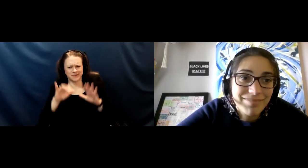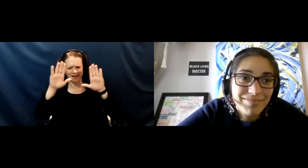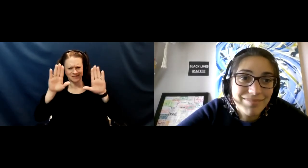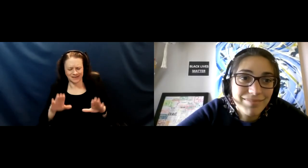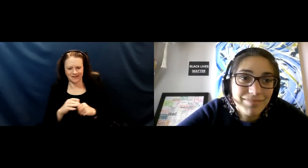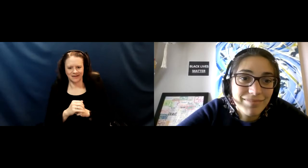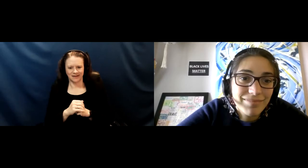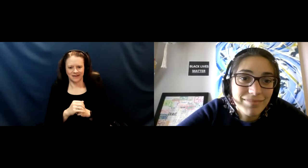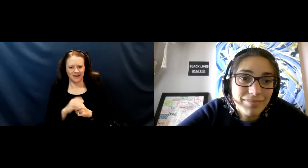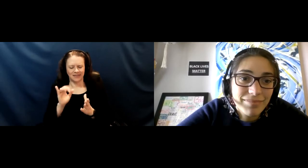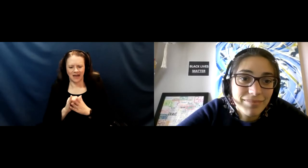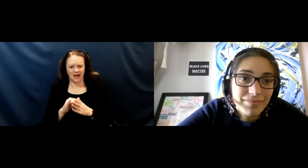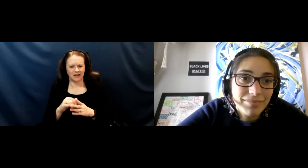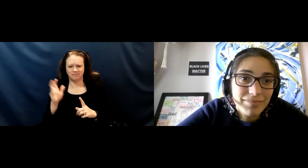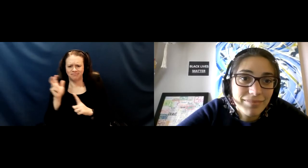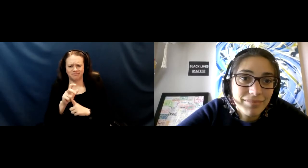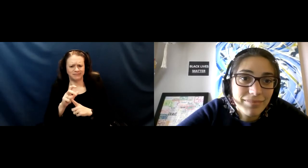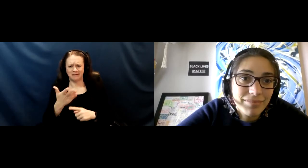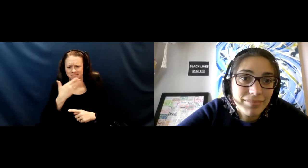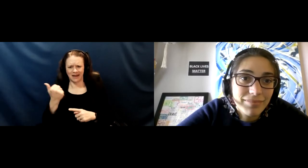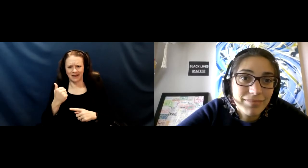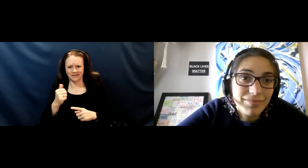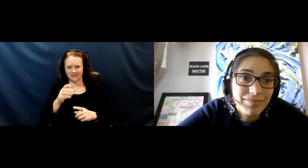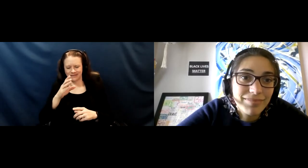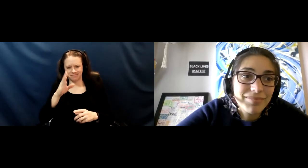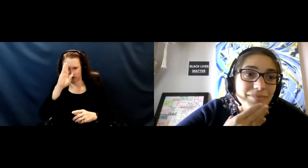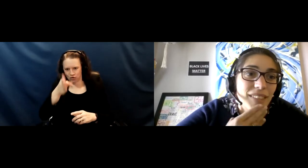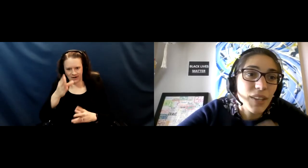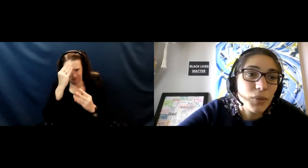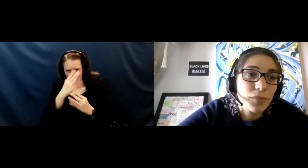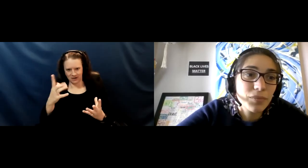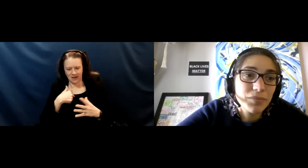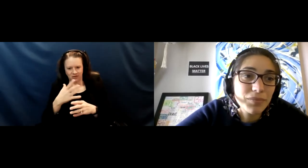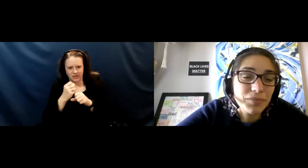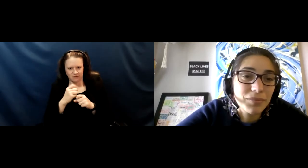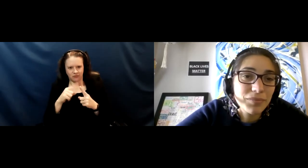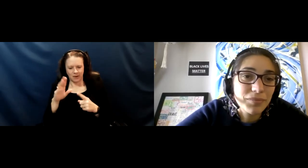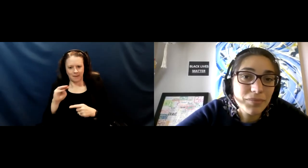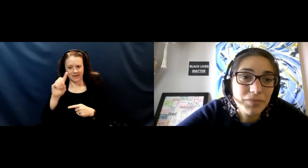Like the best direct information I've gotten from an MD ever about this.